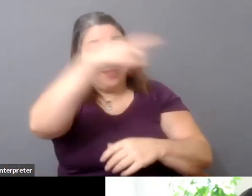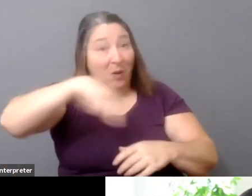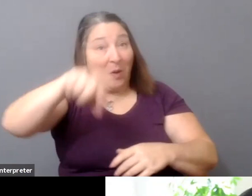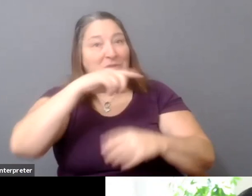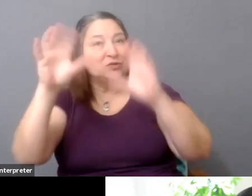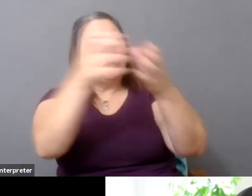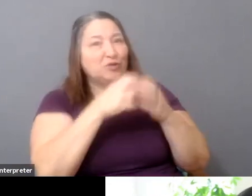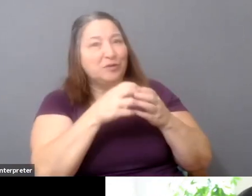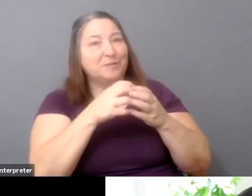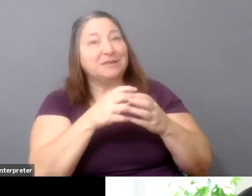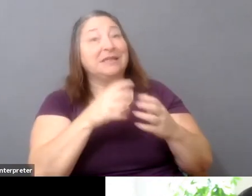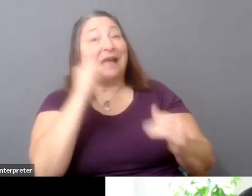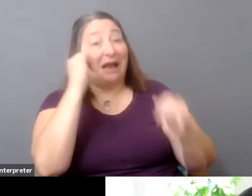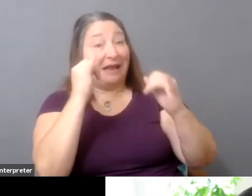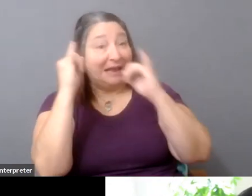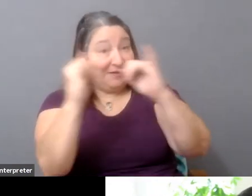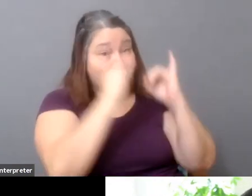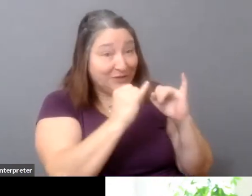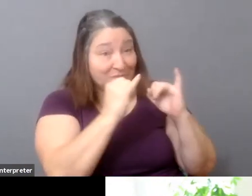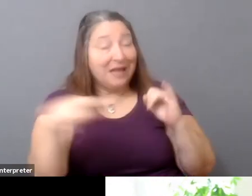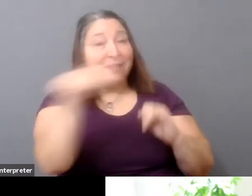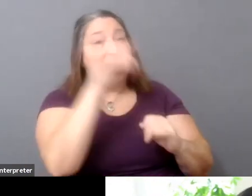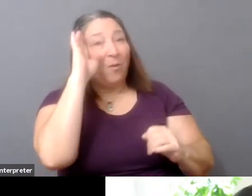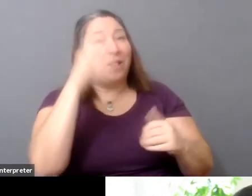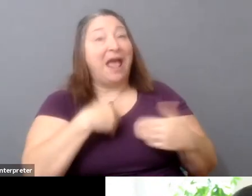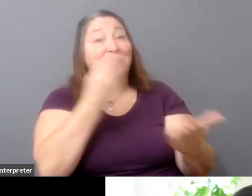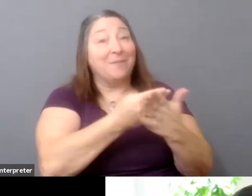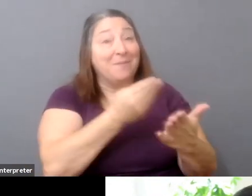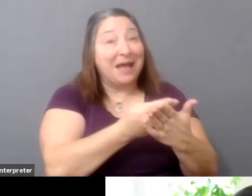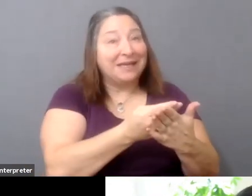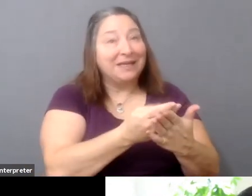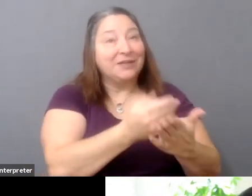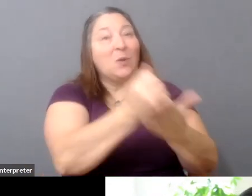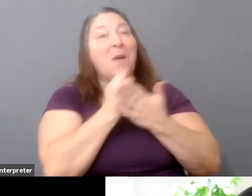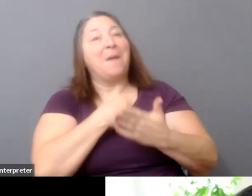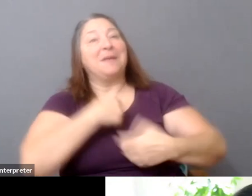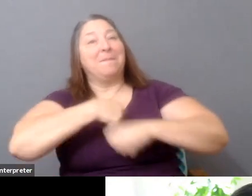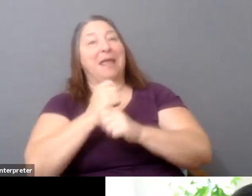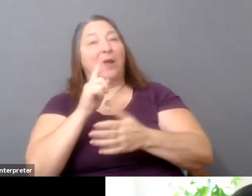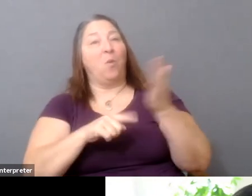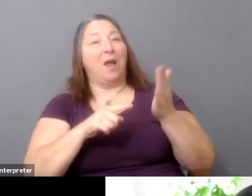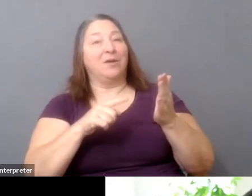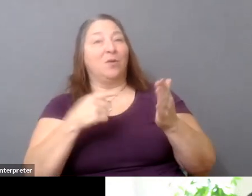have the money to be able to produce what you need. And if you're able to do it that way, then you're not so worried about what